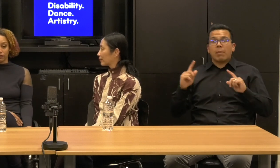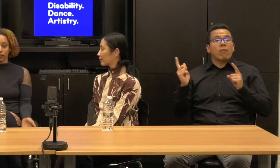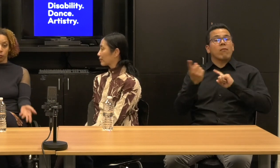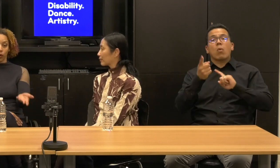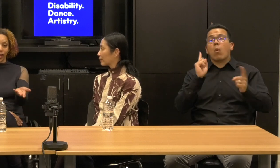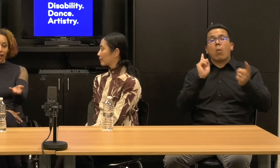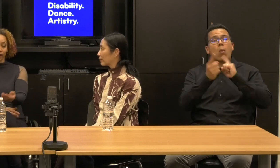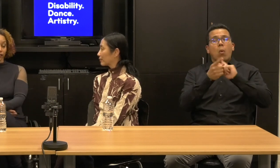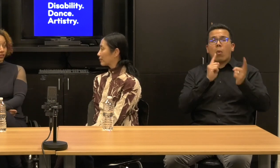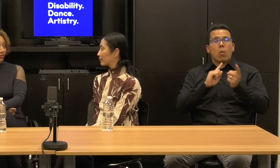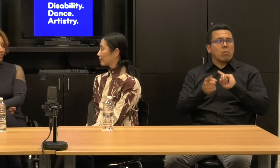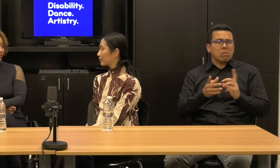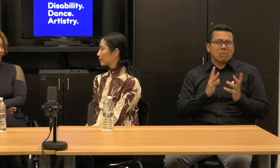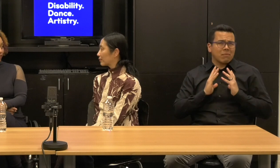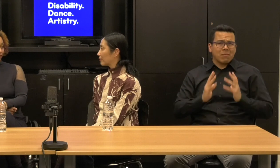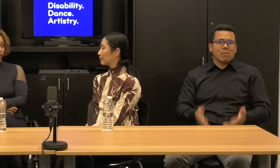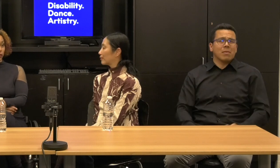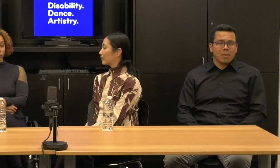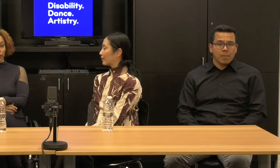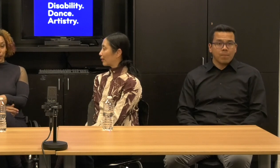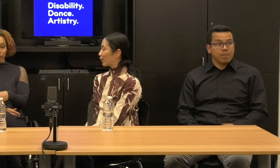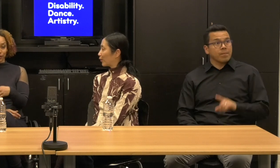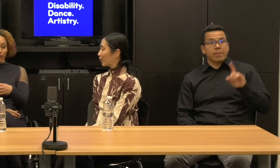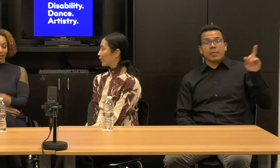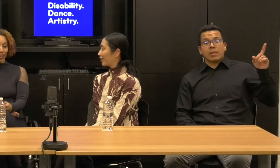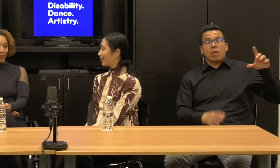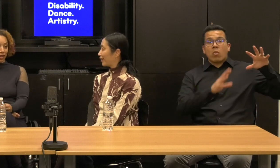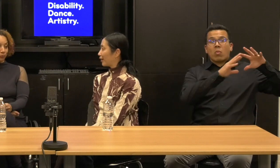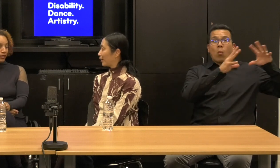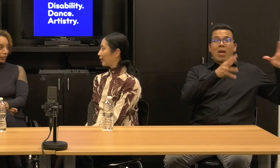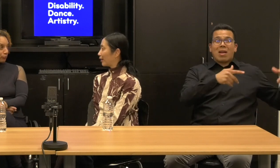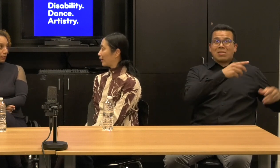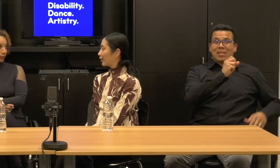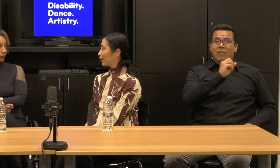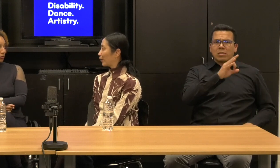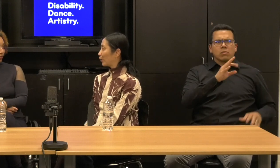Even in the warehouse, you know, the doors were open and that meant that people just